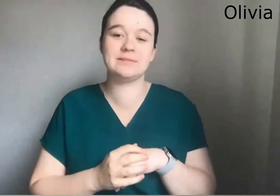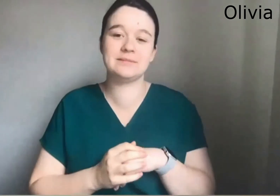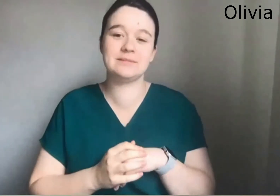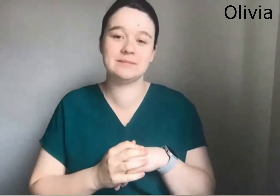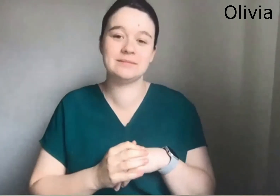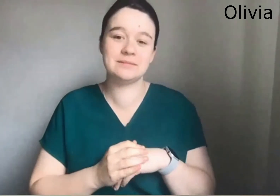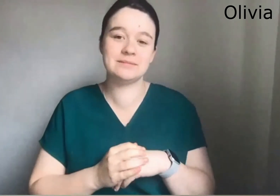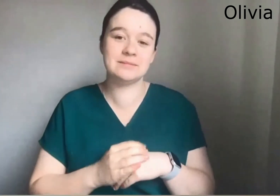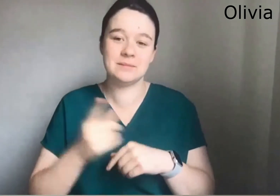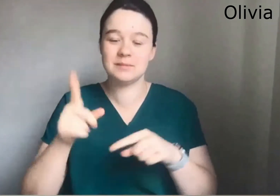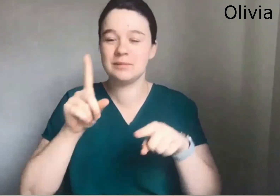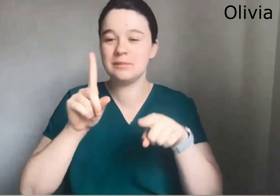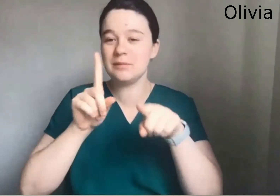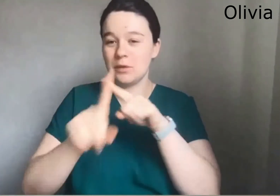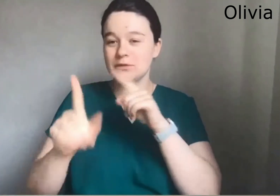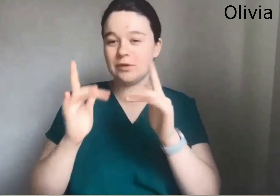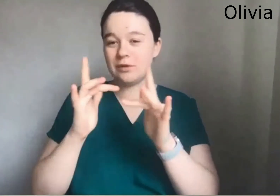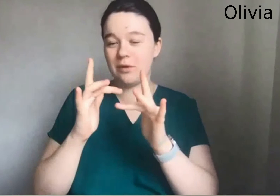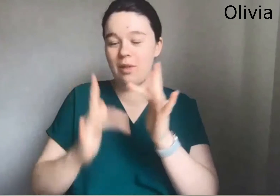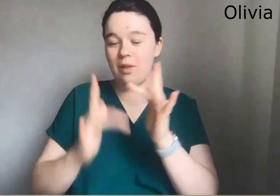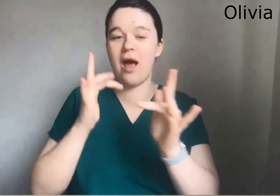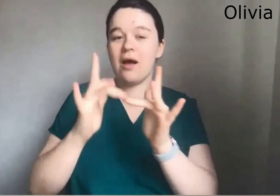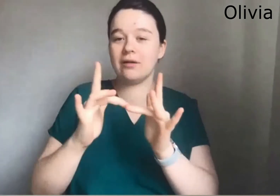The community and support what people are making and their content